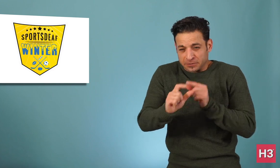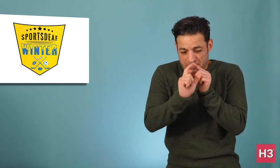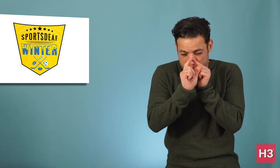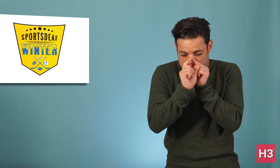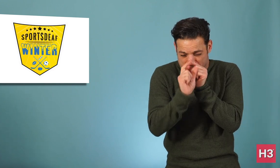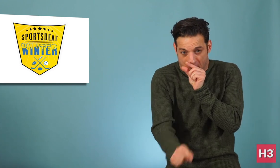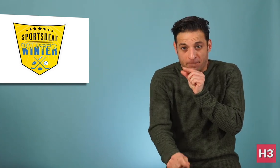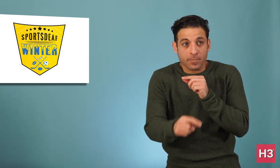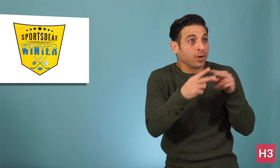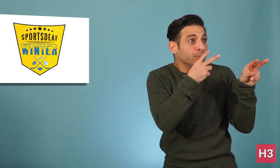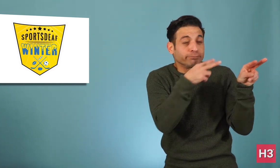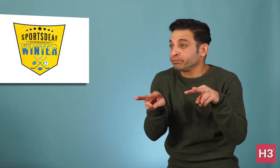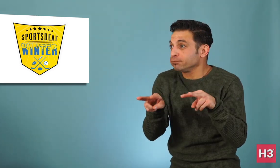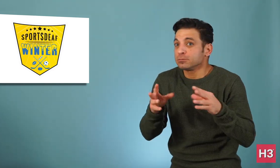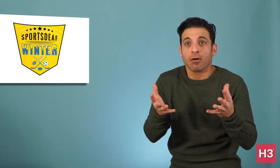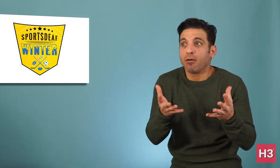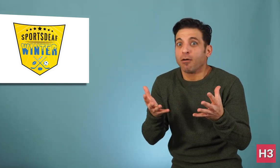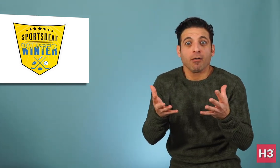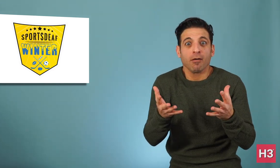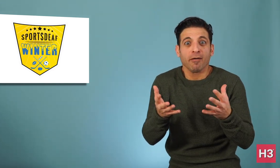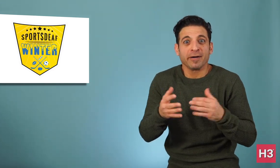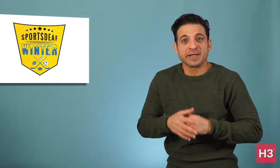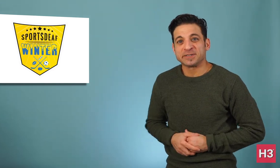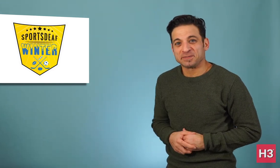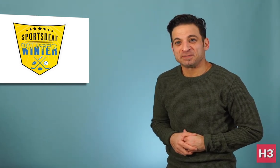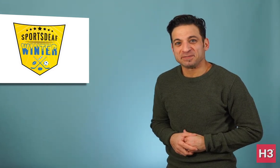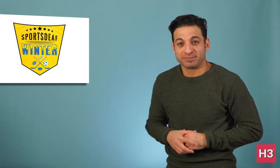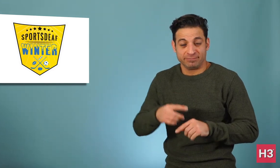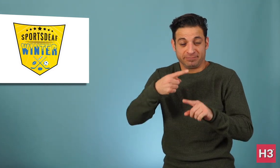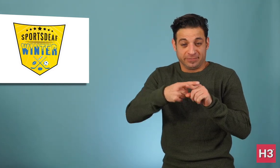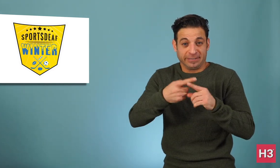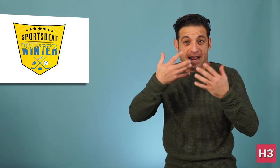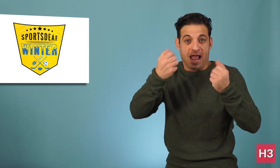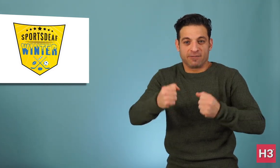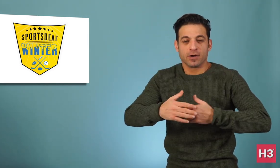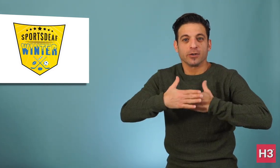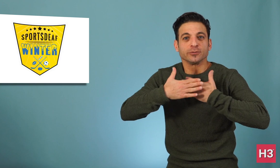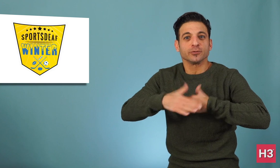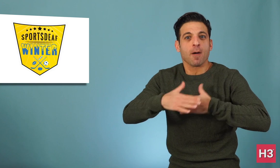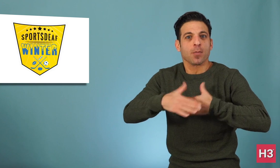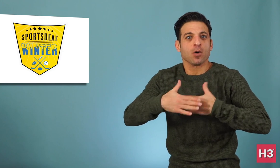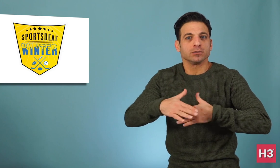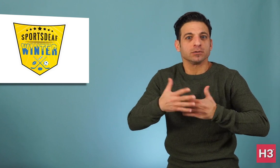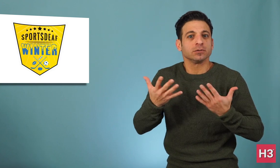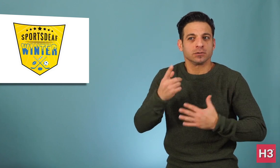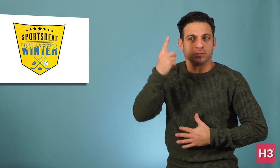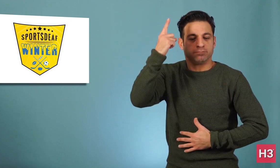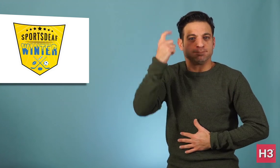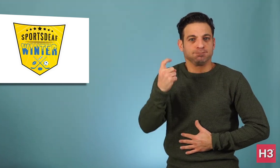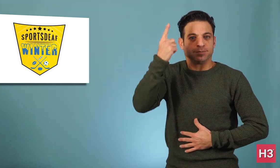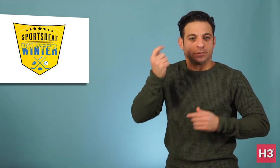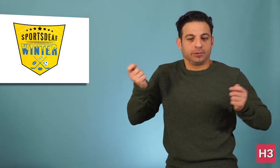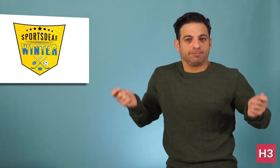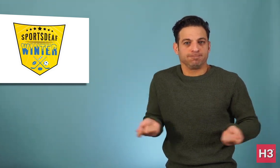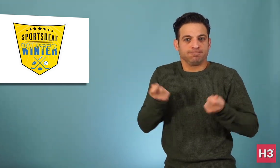It's incredibly fast! Snowboarders will